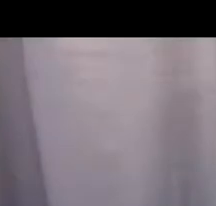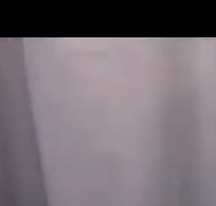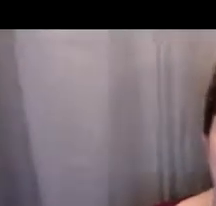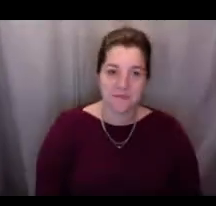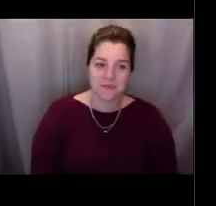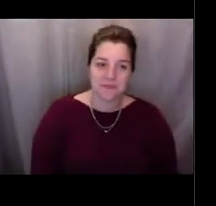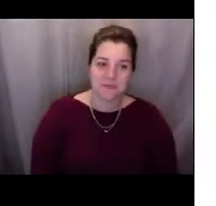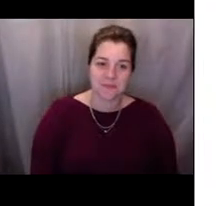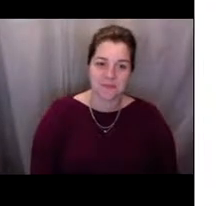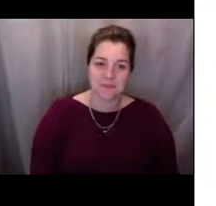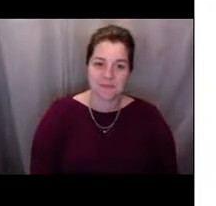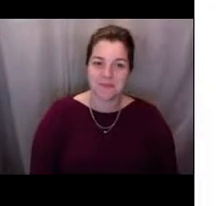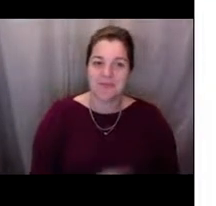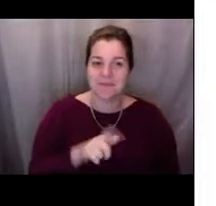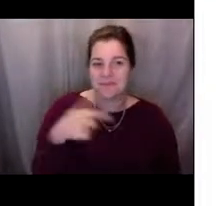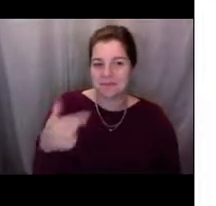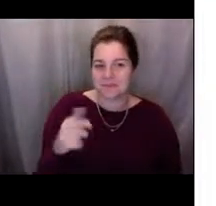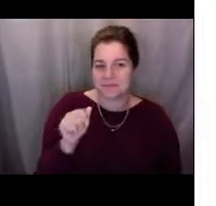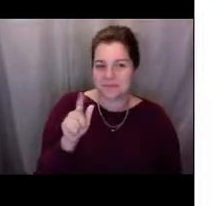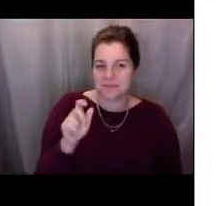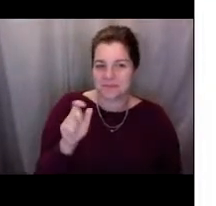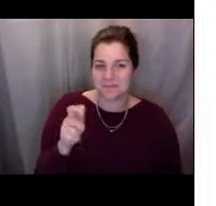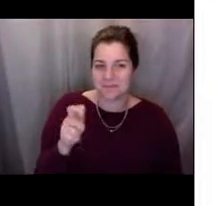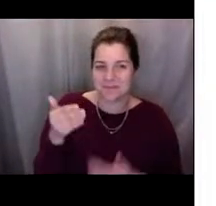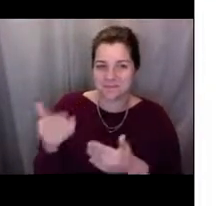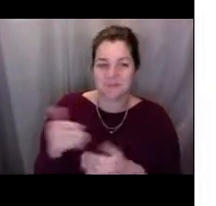[Lisa] Back to you. Excellent, thank you.